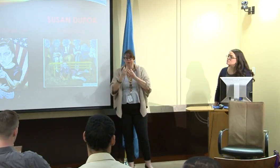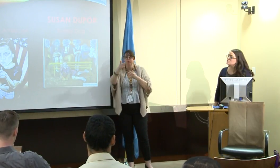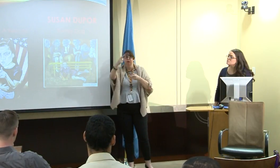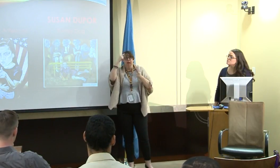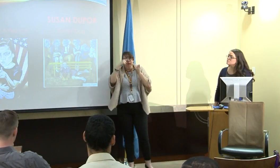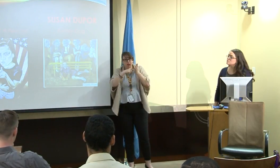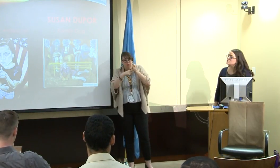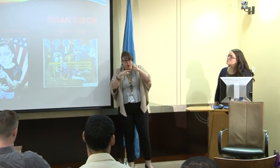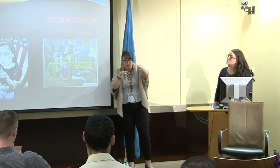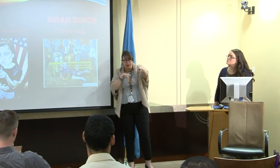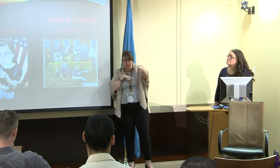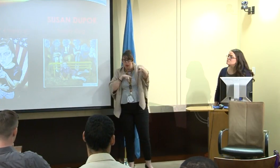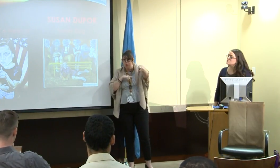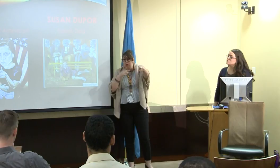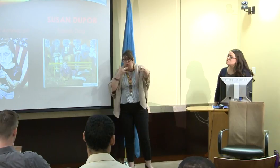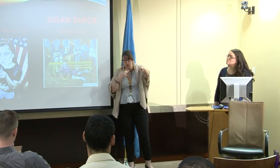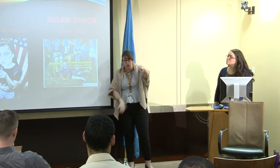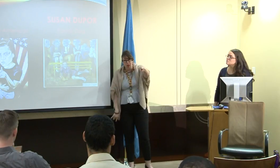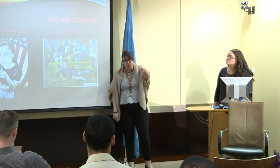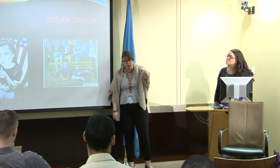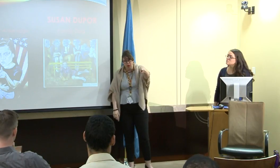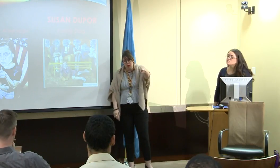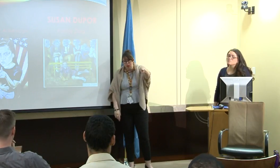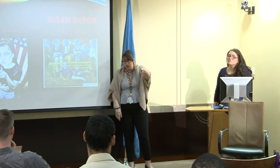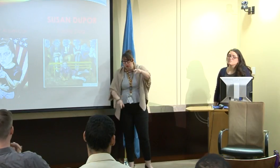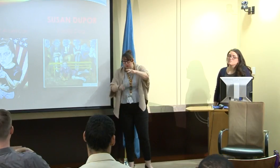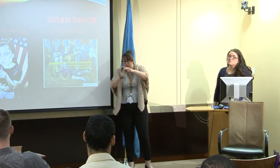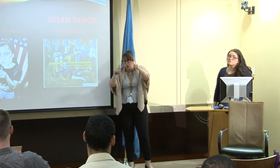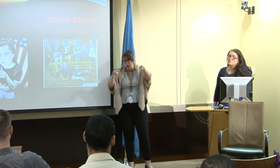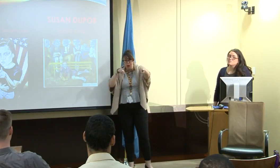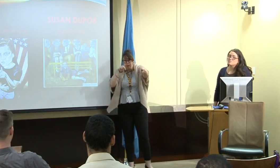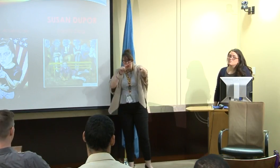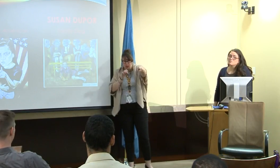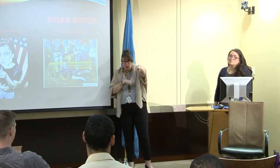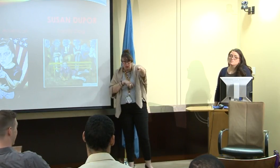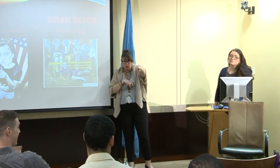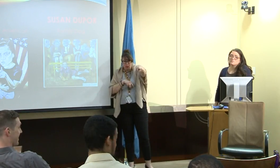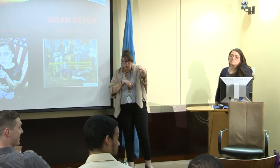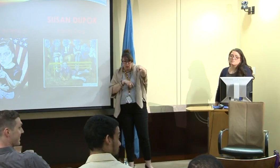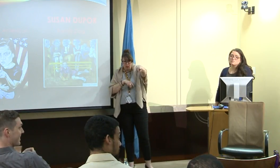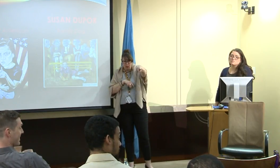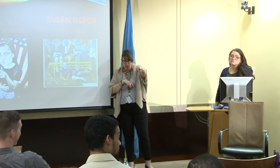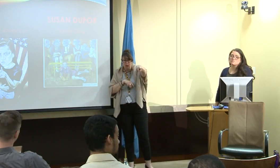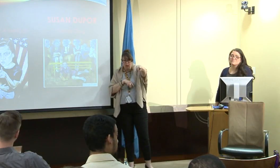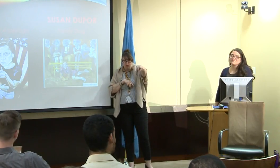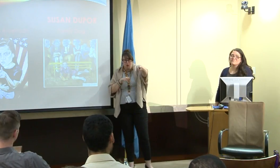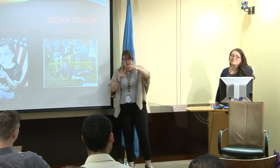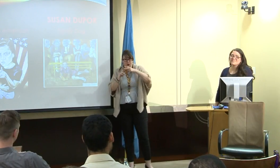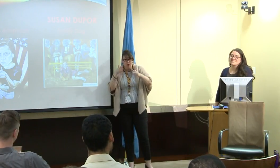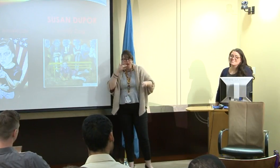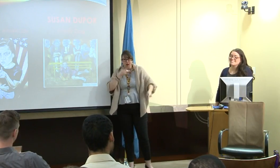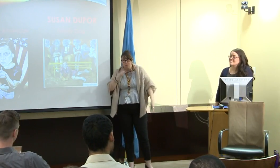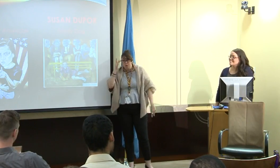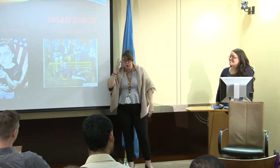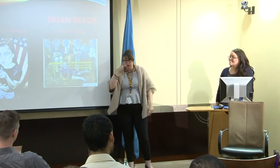in hearing families, and you know -- now, Pete, you all know Pete Richey here. He is really fortunate.